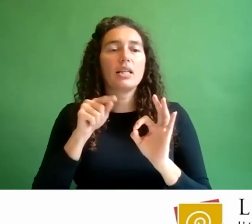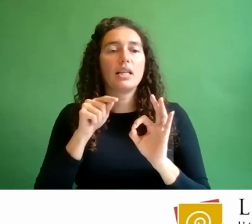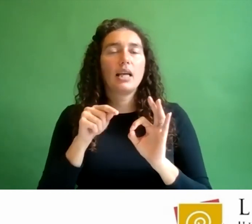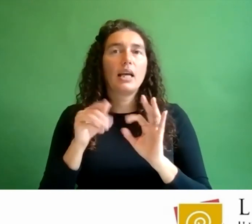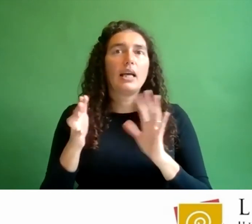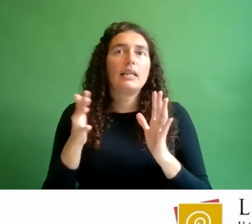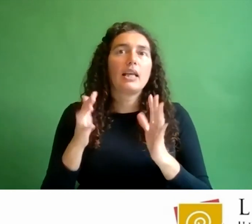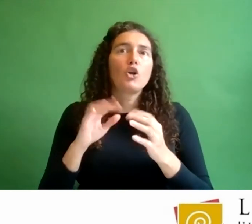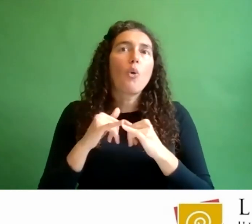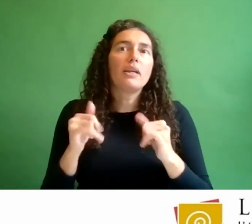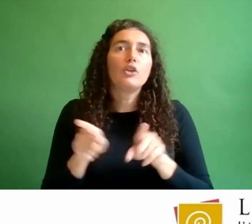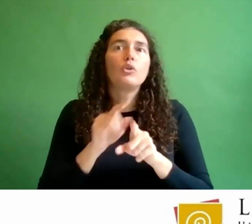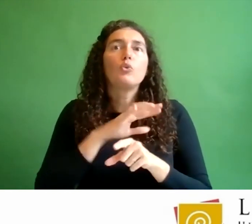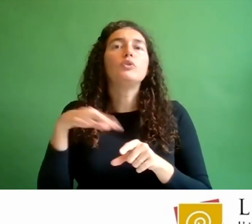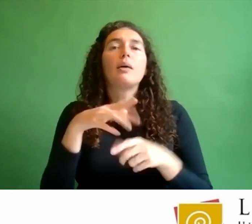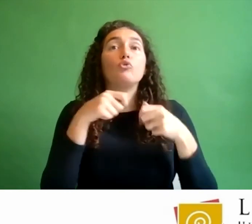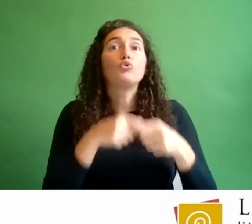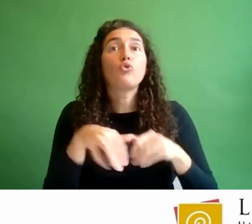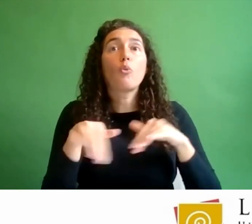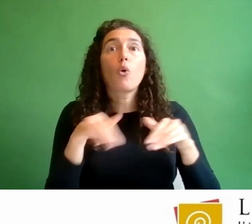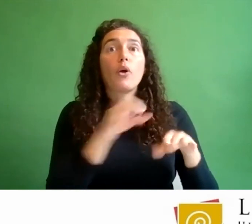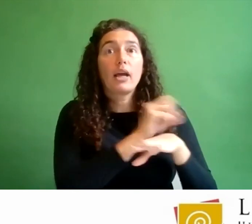information about this project with their